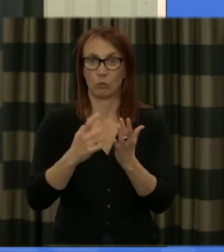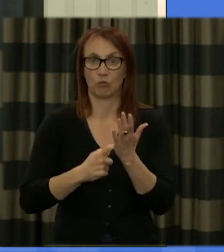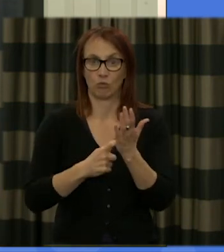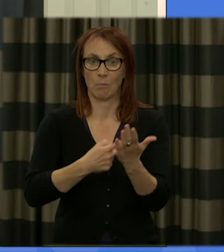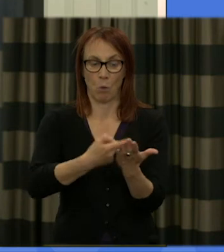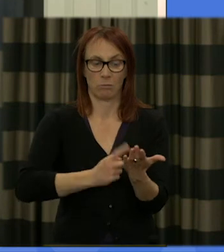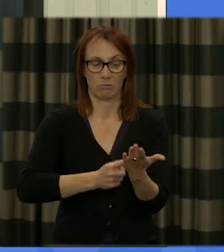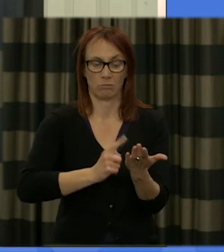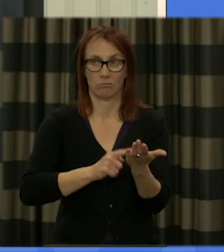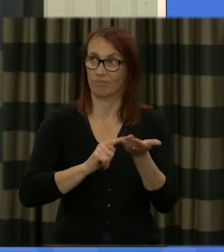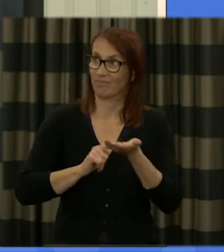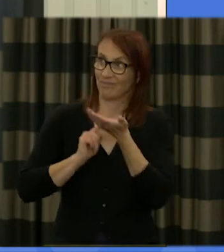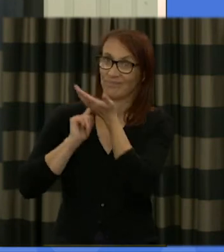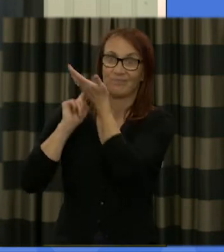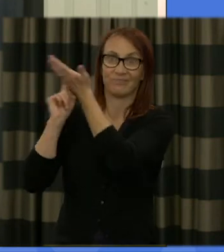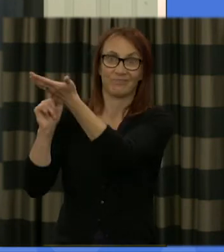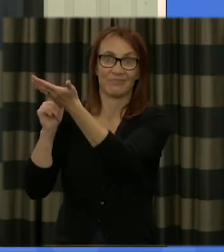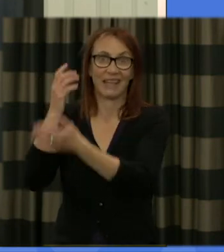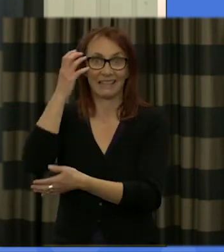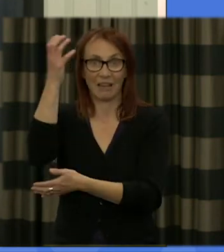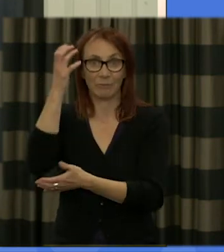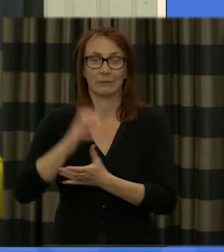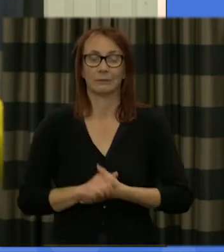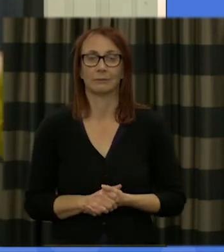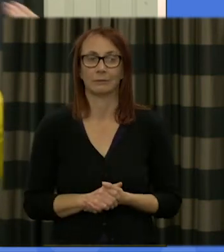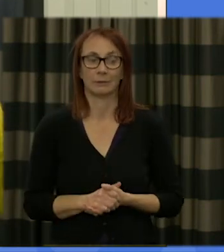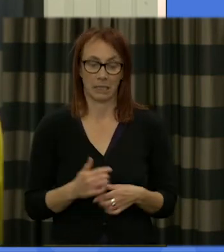so I recognize I'm the only thing standing here before you and your